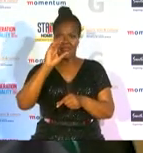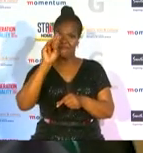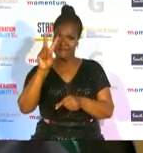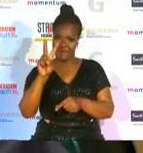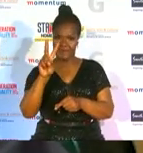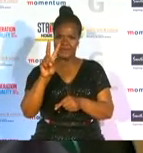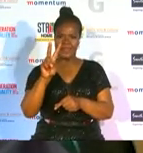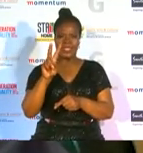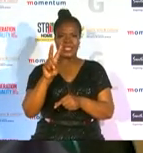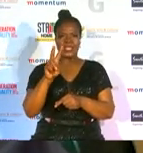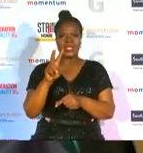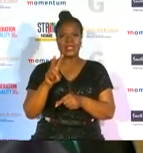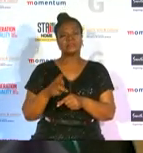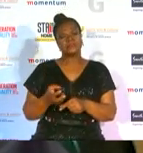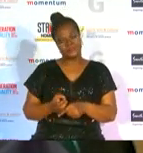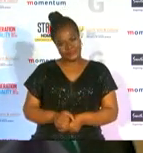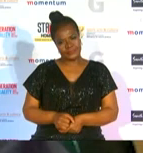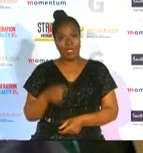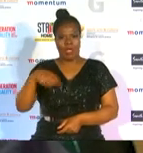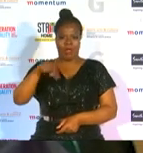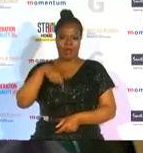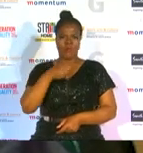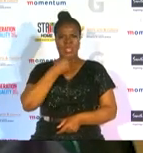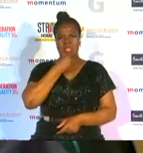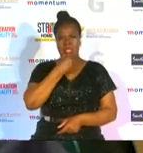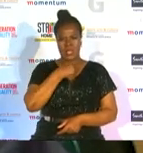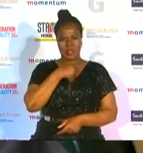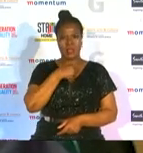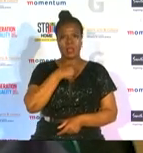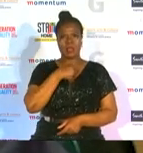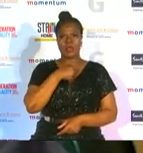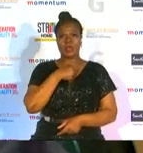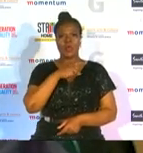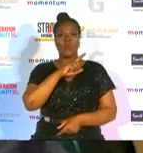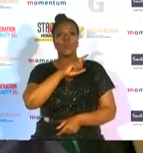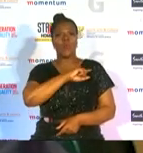we are however certain that once we celebrate women's month during